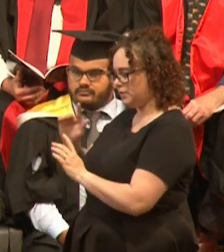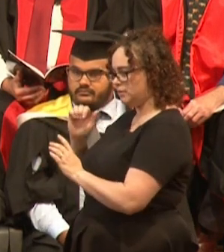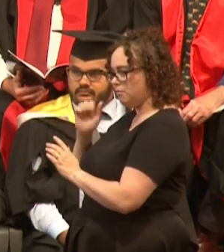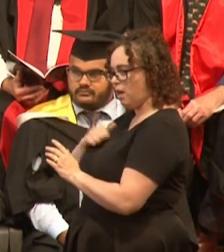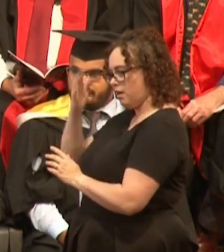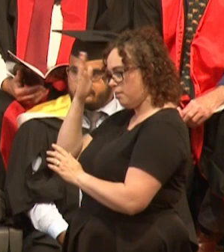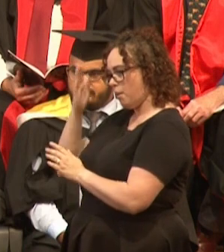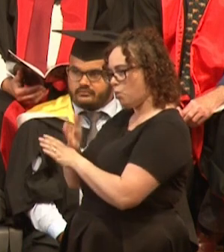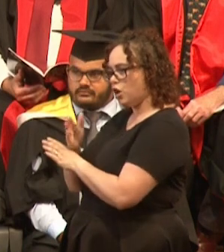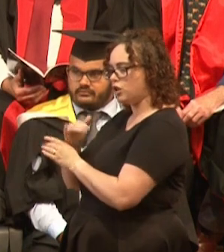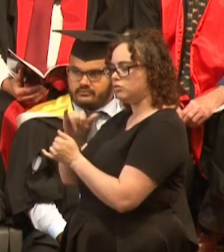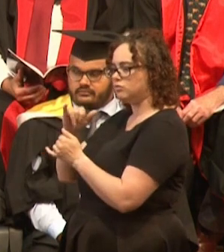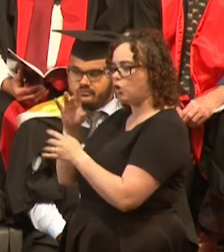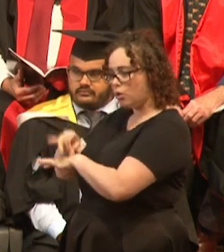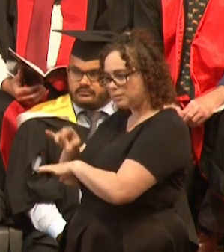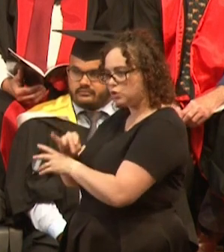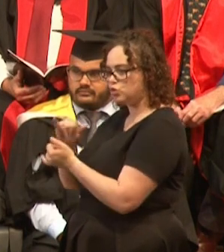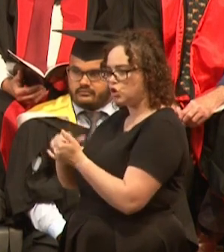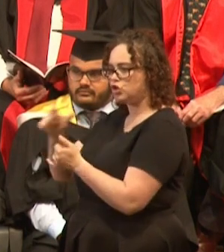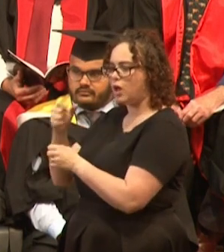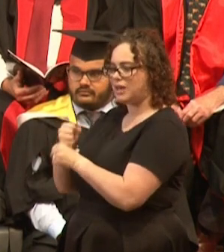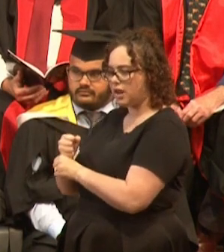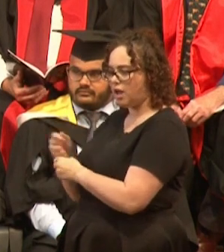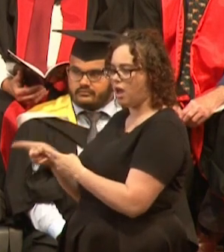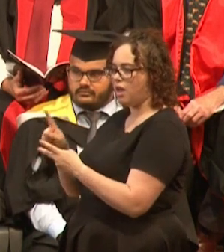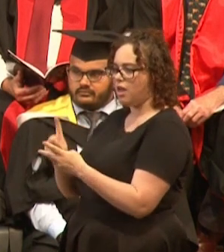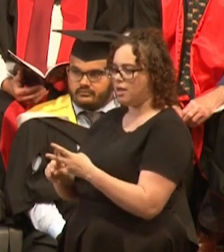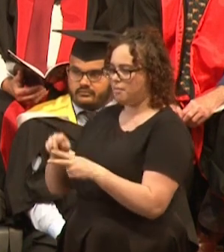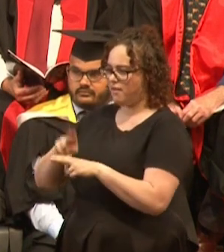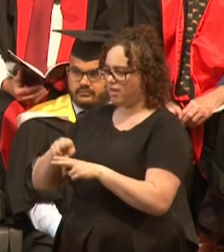my dad's an engineer from UWA as well, they met down here at Steves Pub.